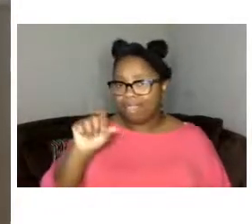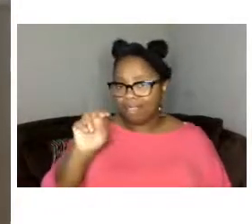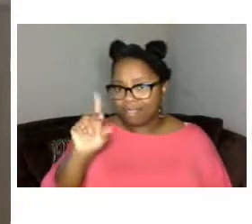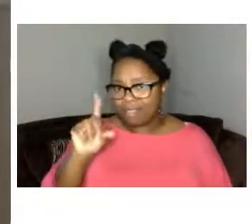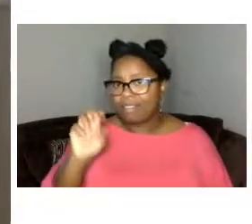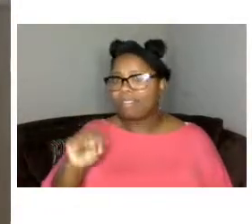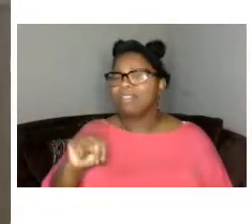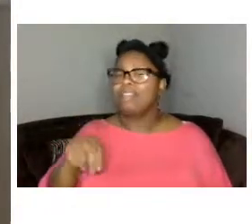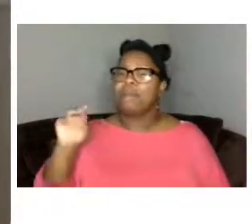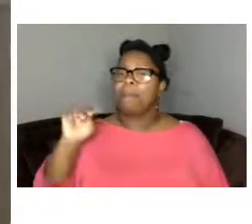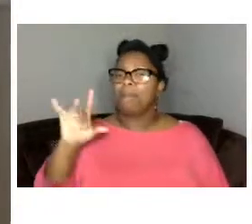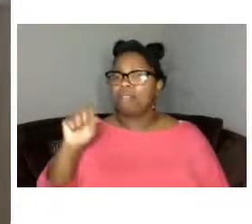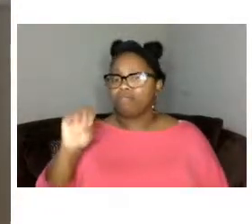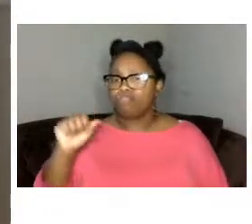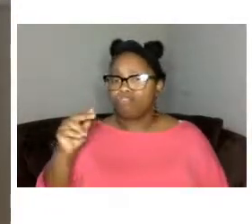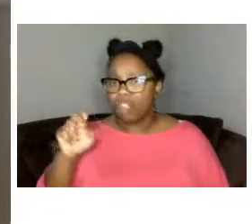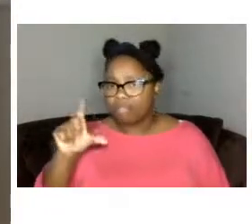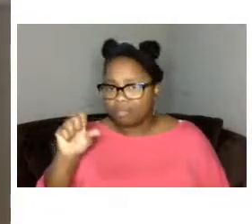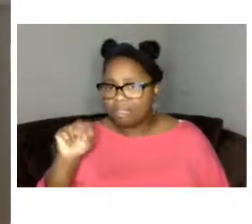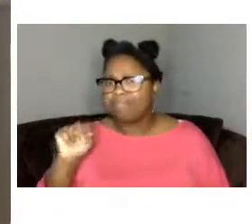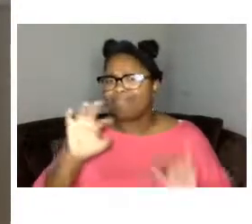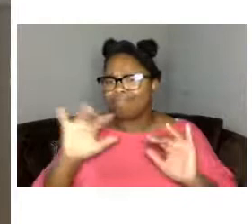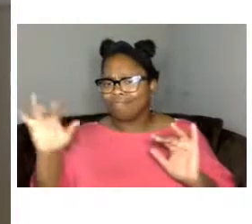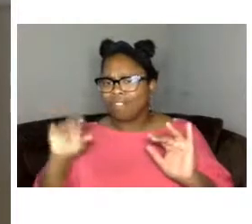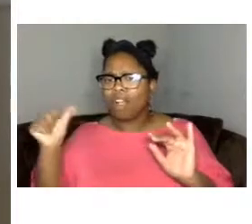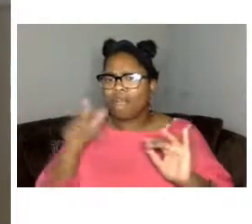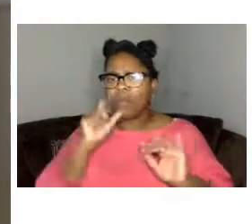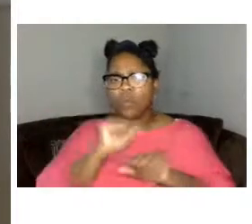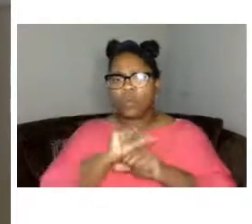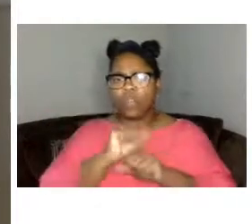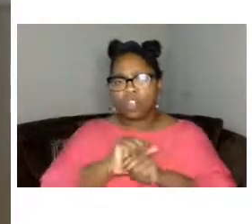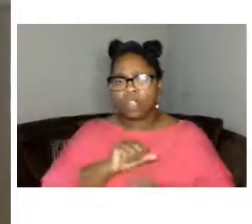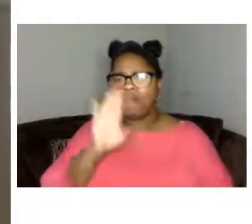who worked with ladawn and others at bnha to make this program a success